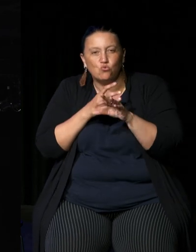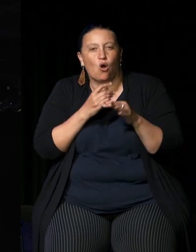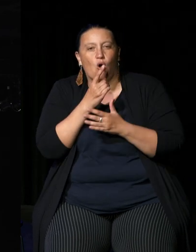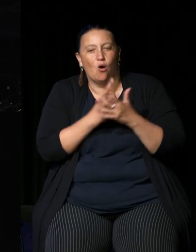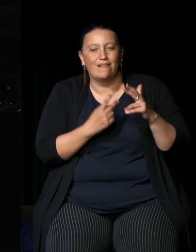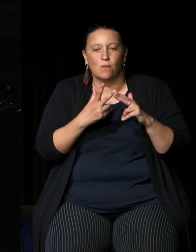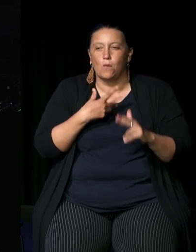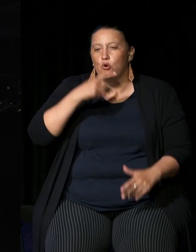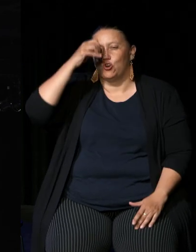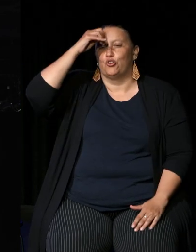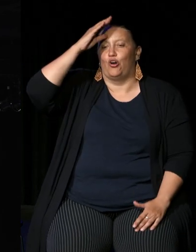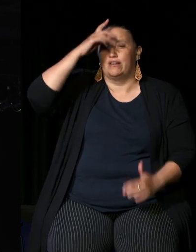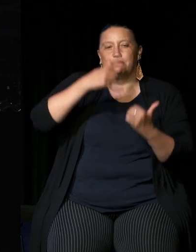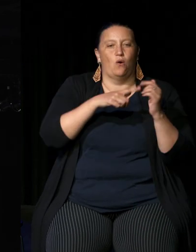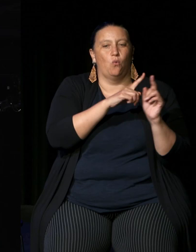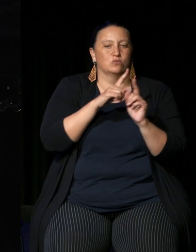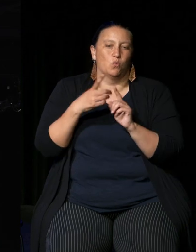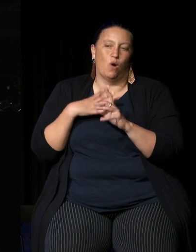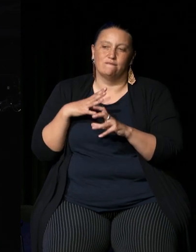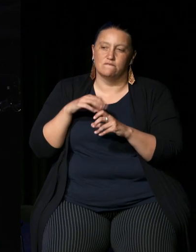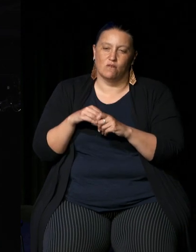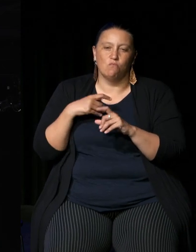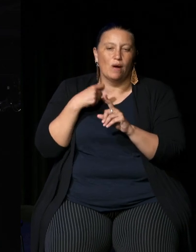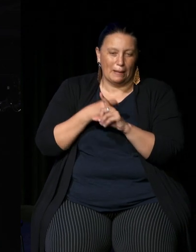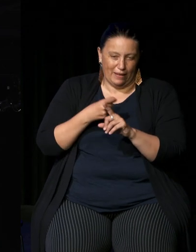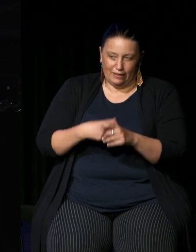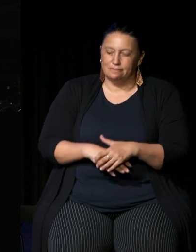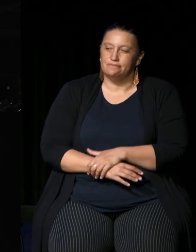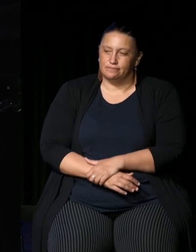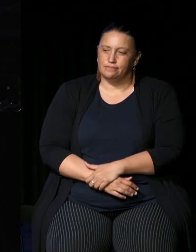knowledge about it but also perhaps get involved in some of that campaigning yes so there's um